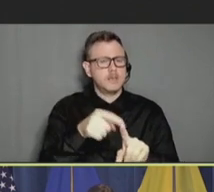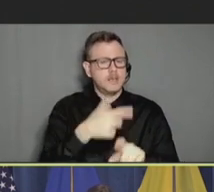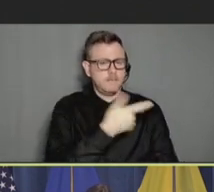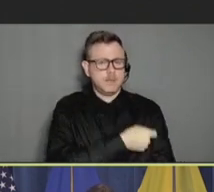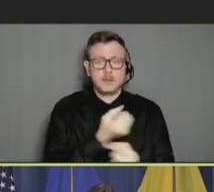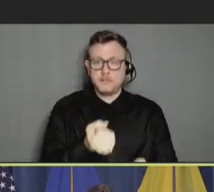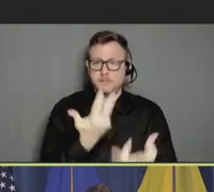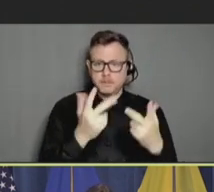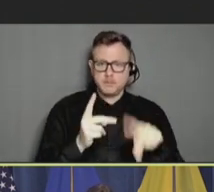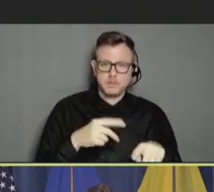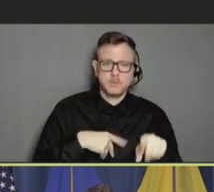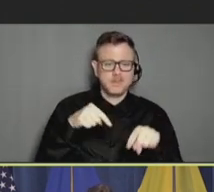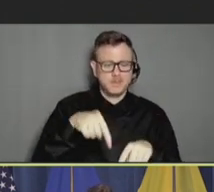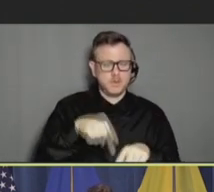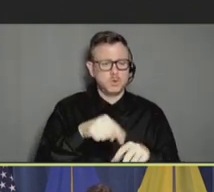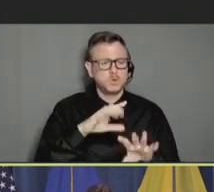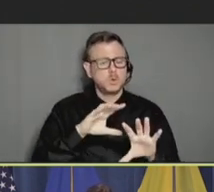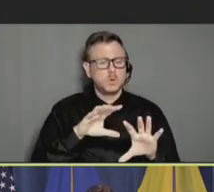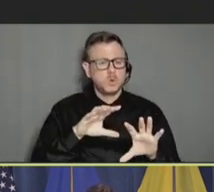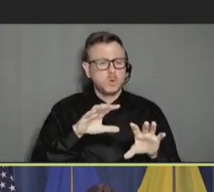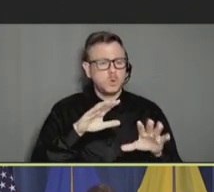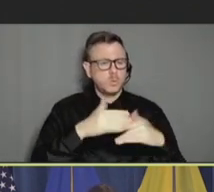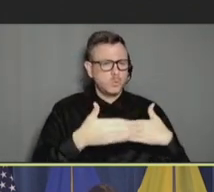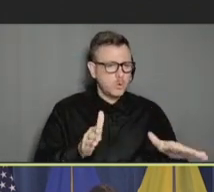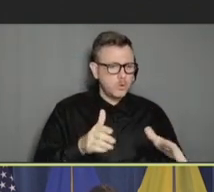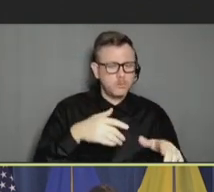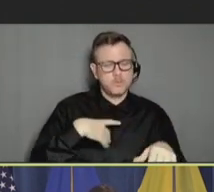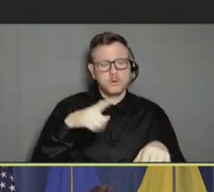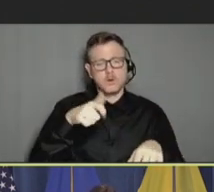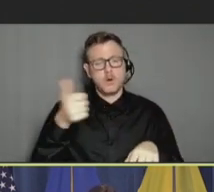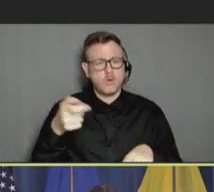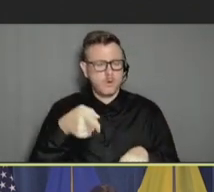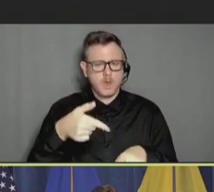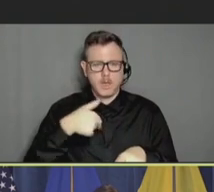and then also in the virtual room who have a lot of deep expertise in this. I actually